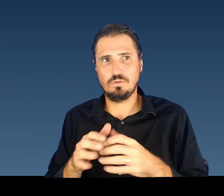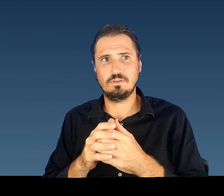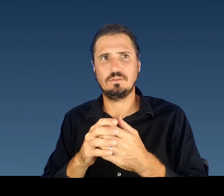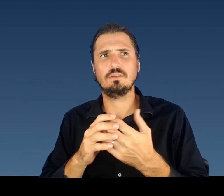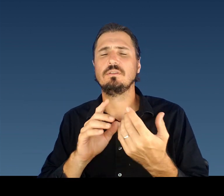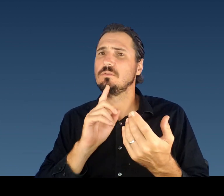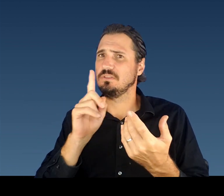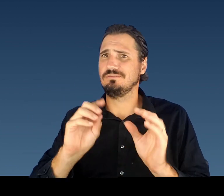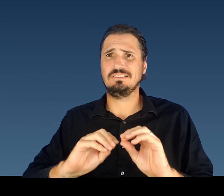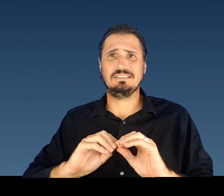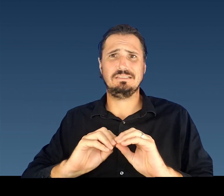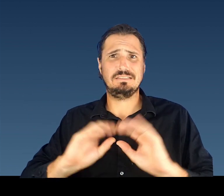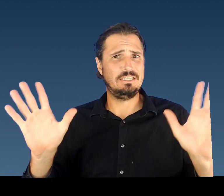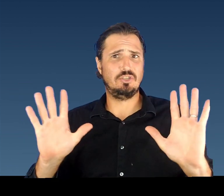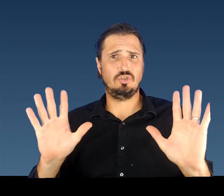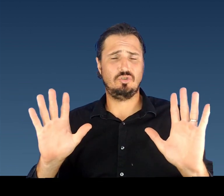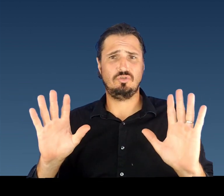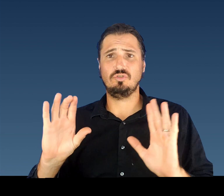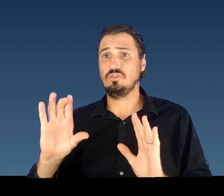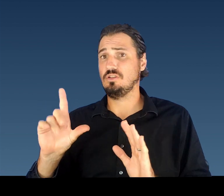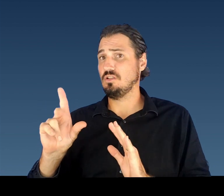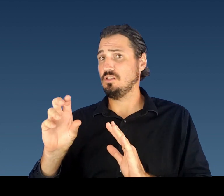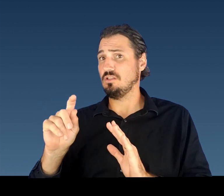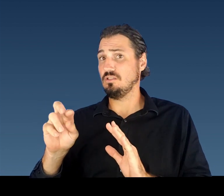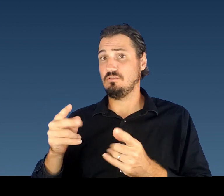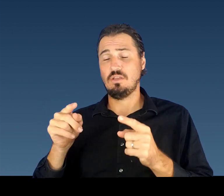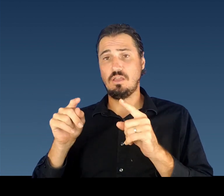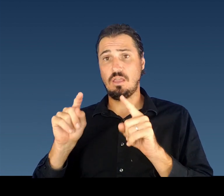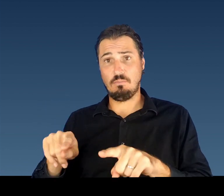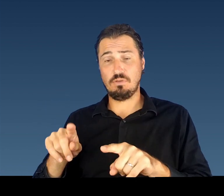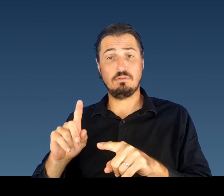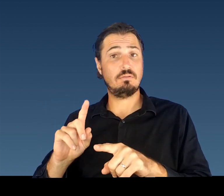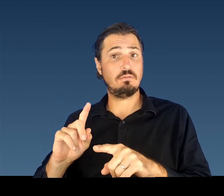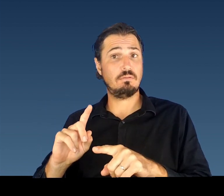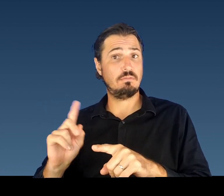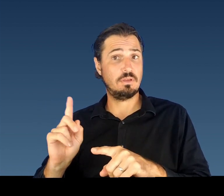Dr. Janet Berreman is Kauai’s District Health Officer with the Department of Health.